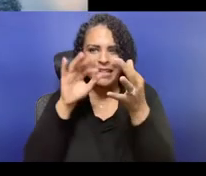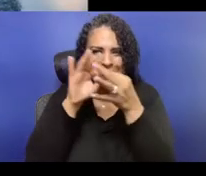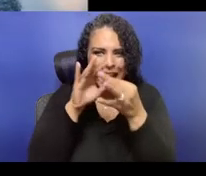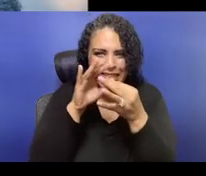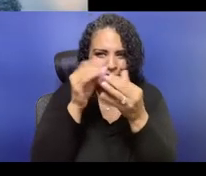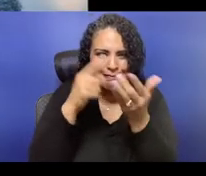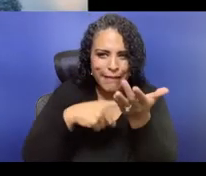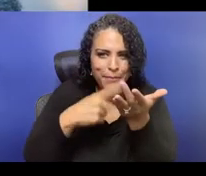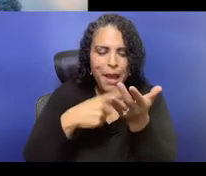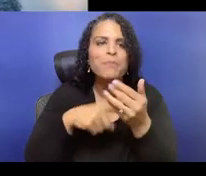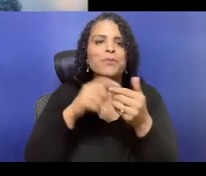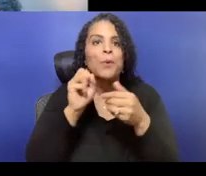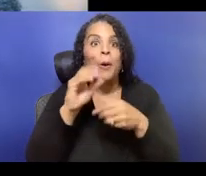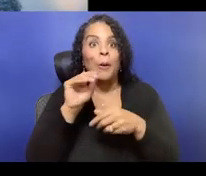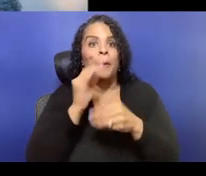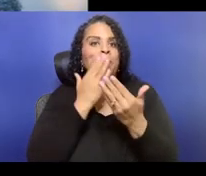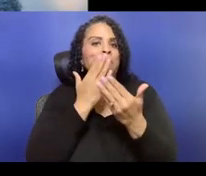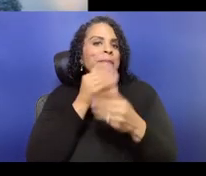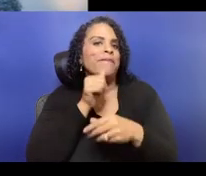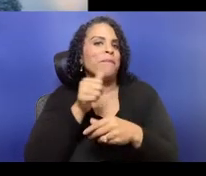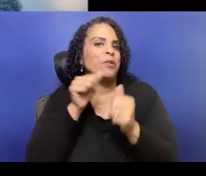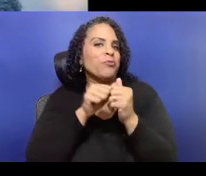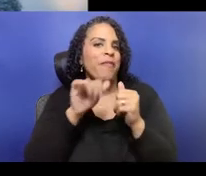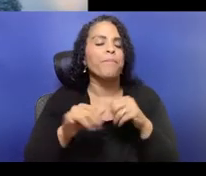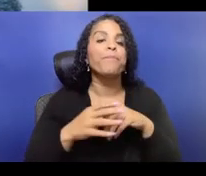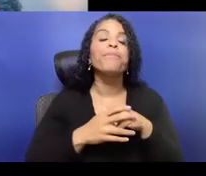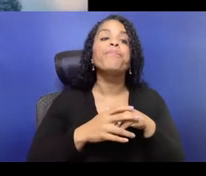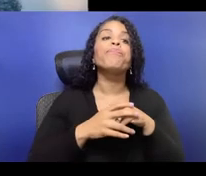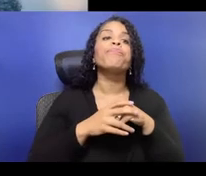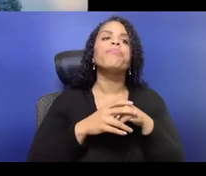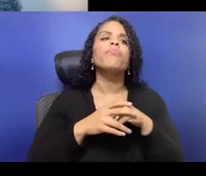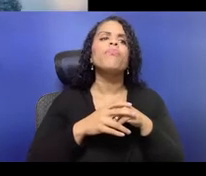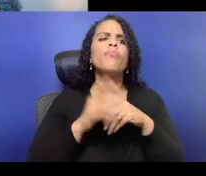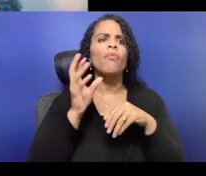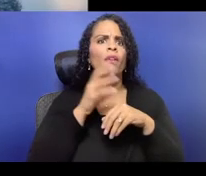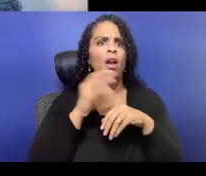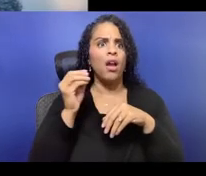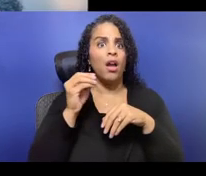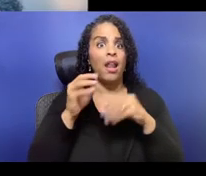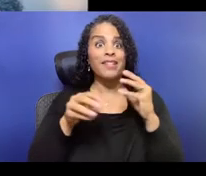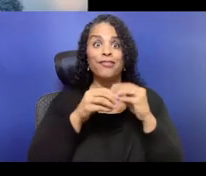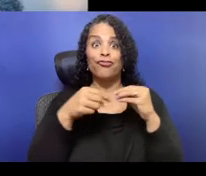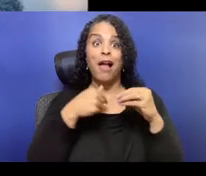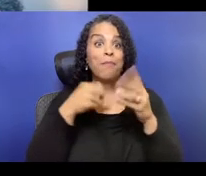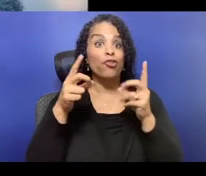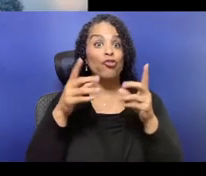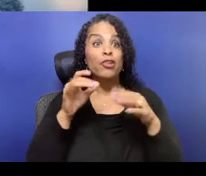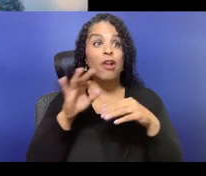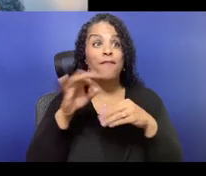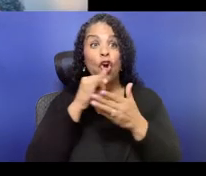The link to the Unsettling Facebook page will be in the chat when I'm done talking and on the Facebook page in the comments